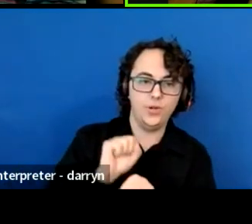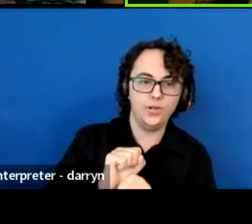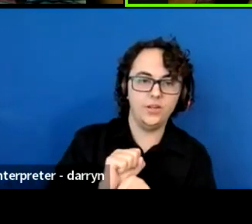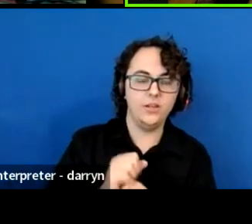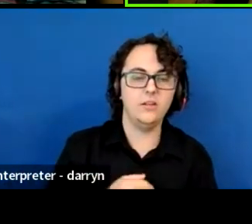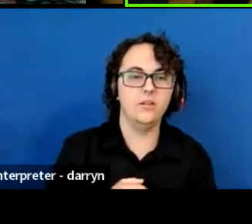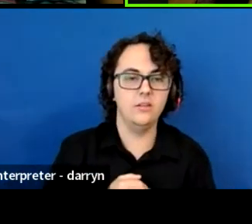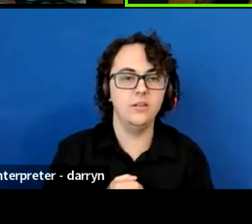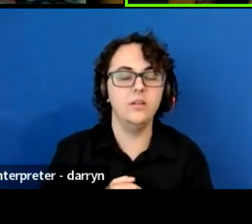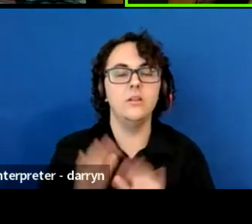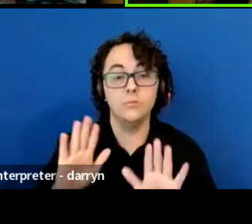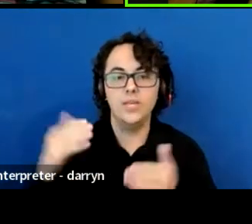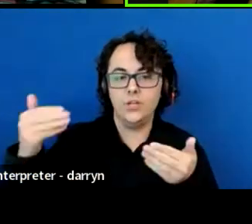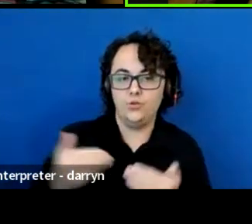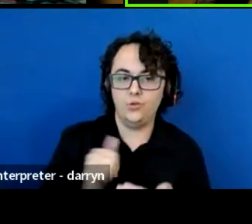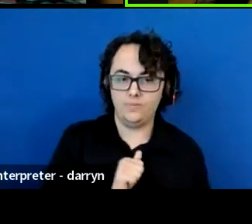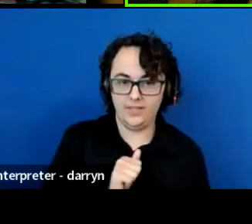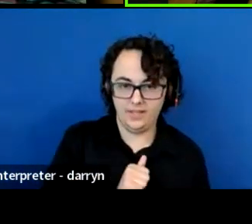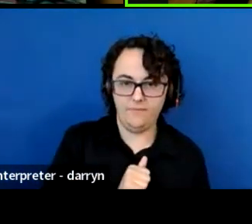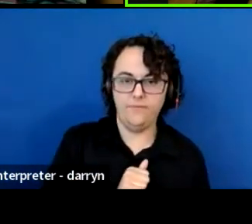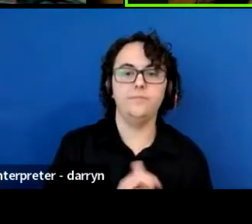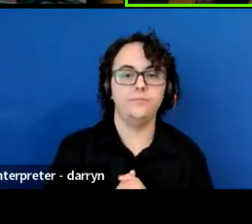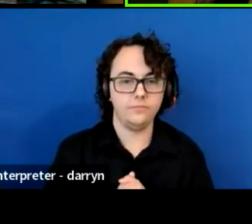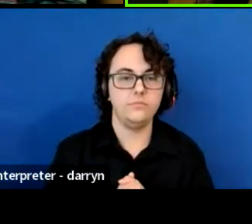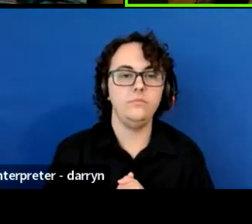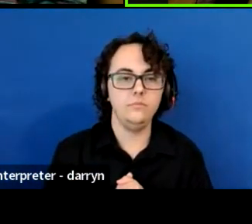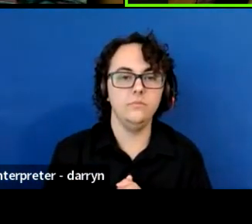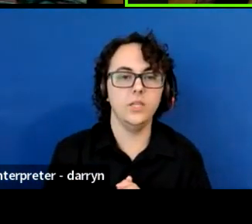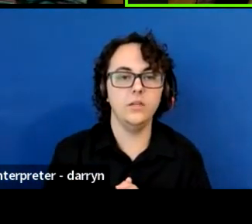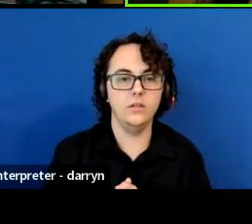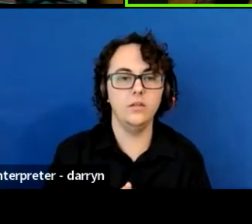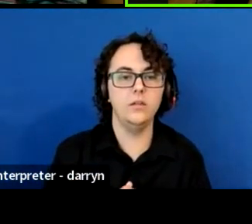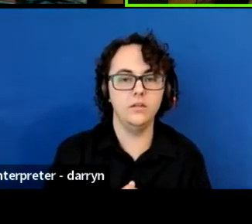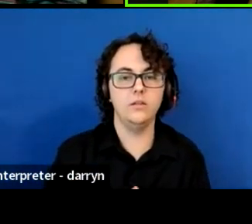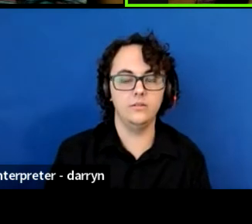To introduce myself, (foreign language)